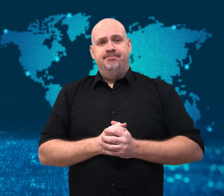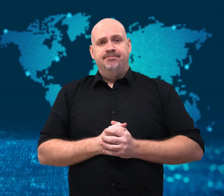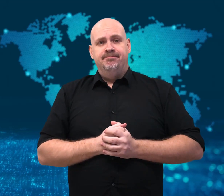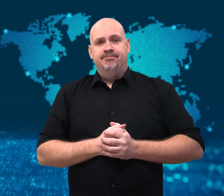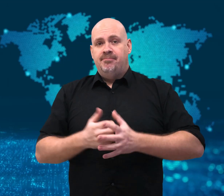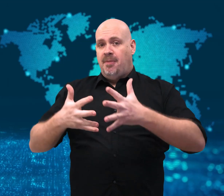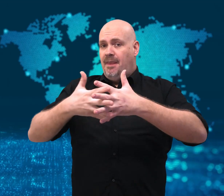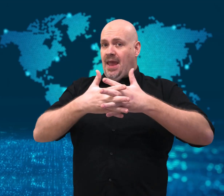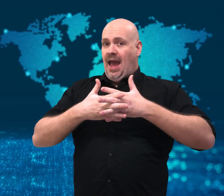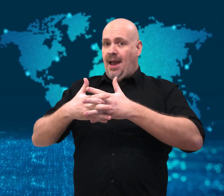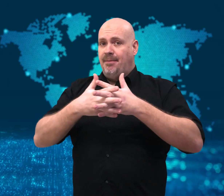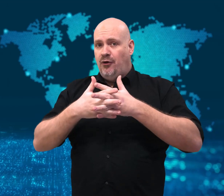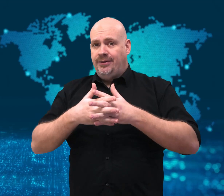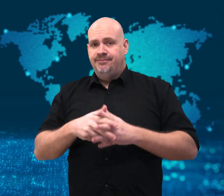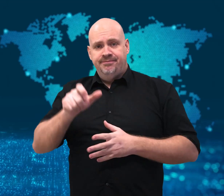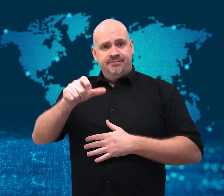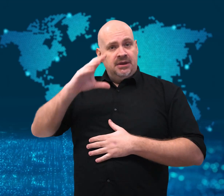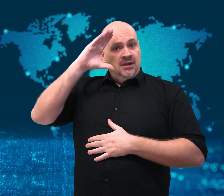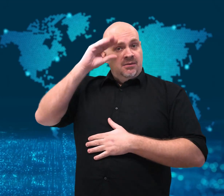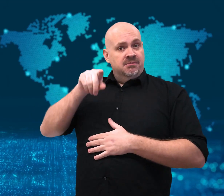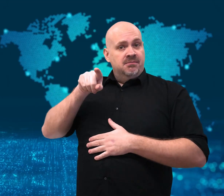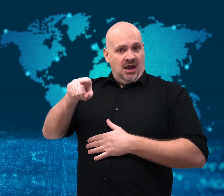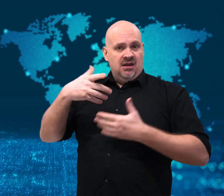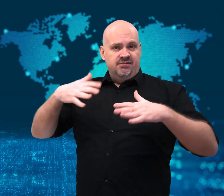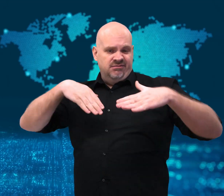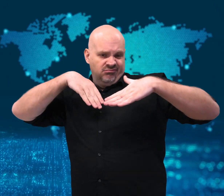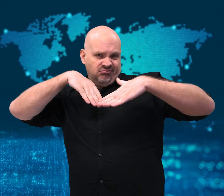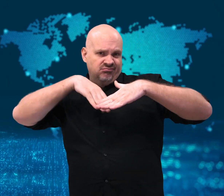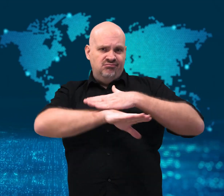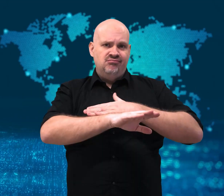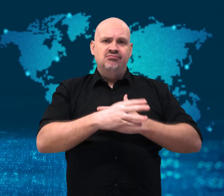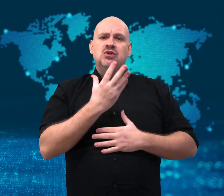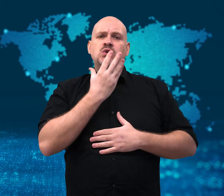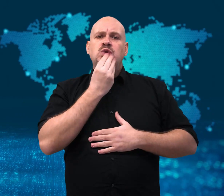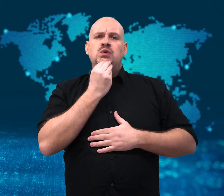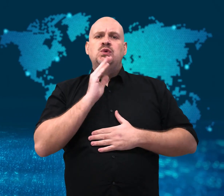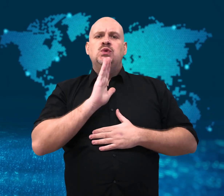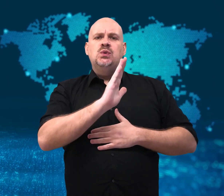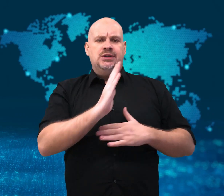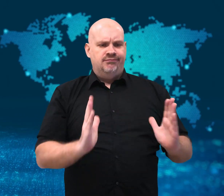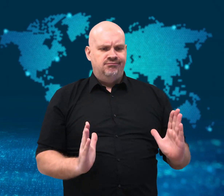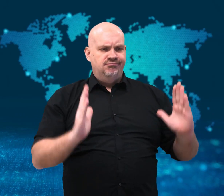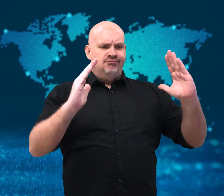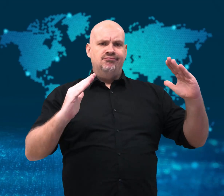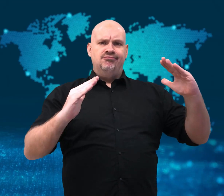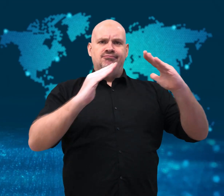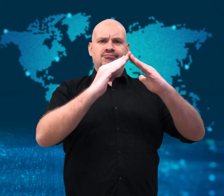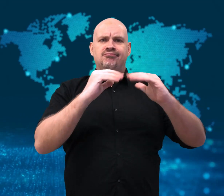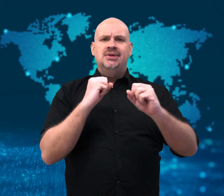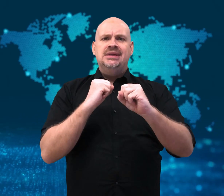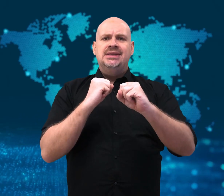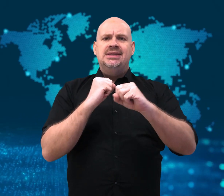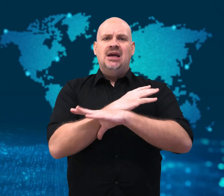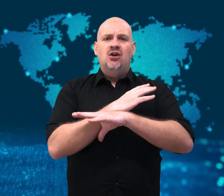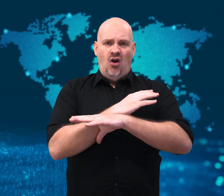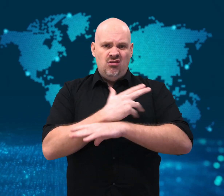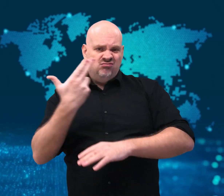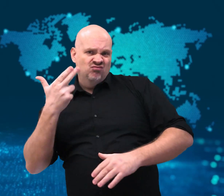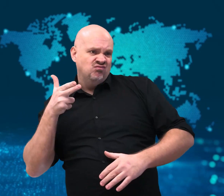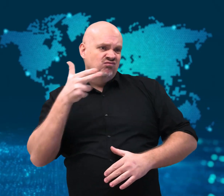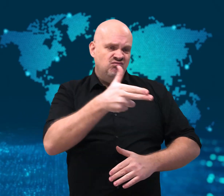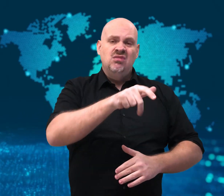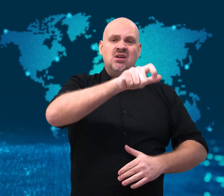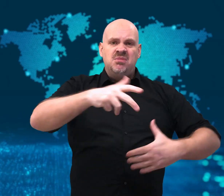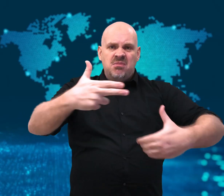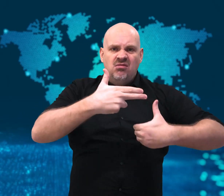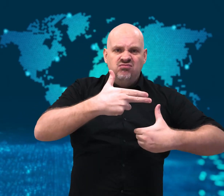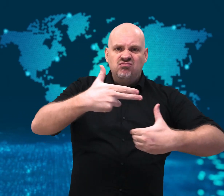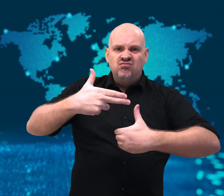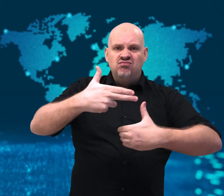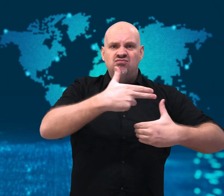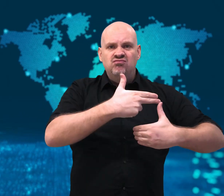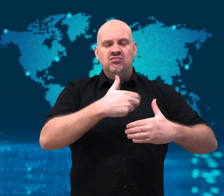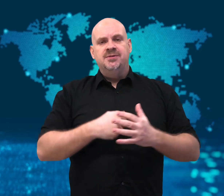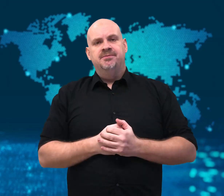Hostages at synagogue.